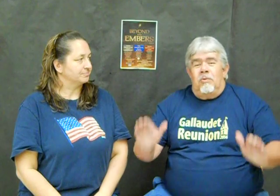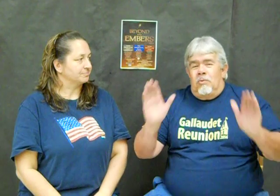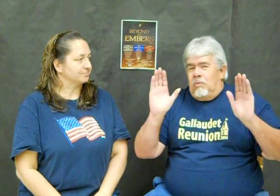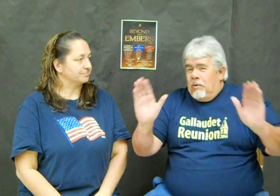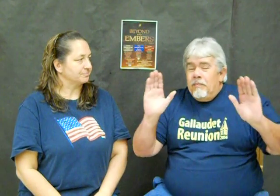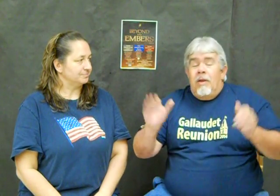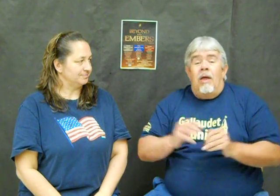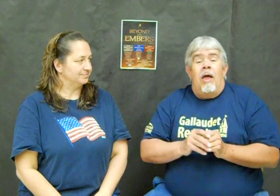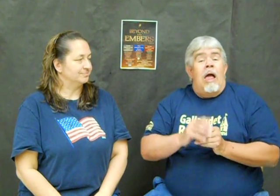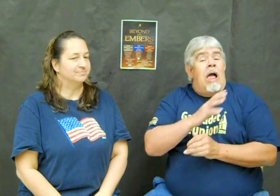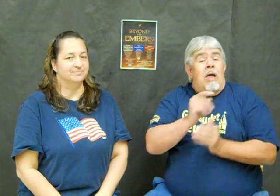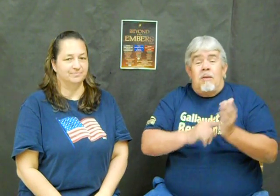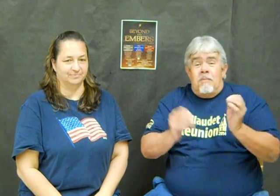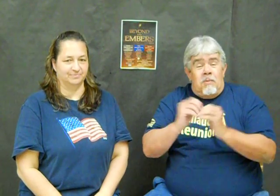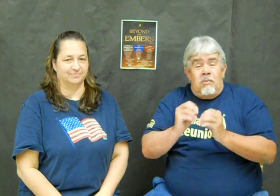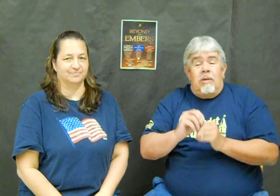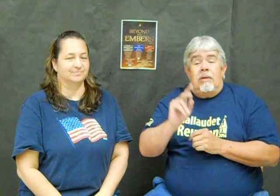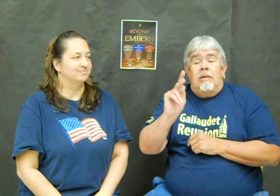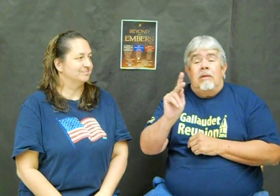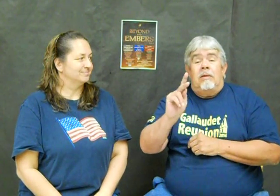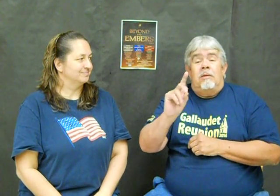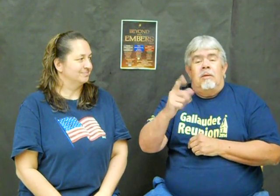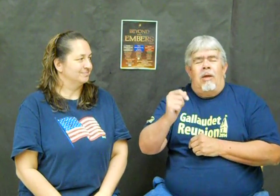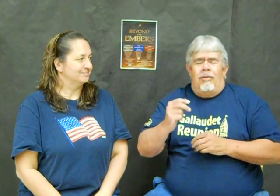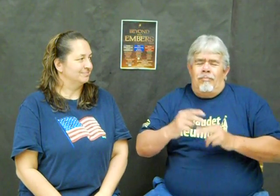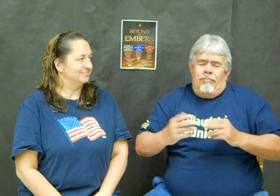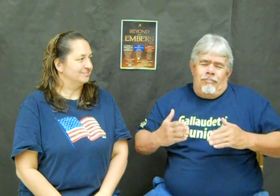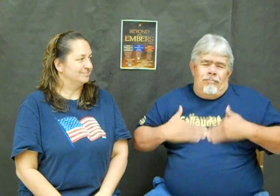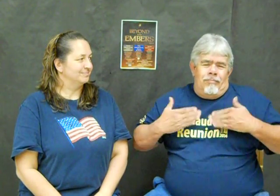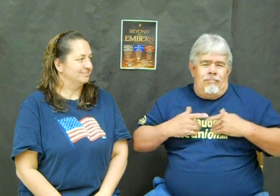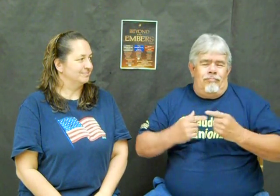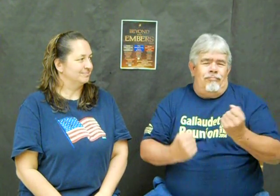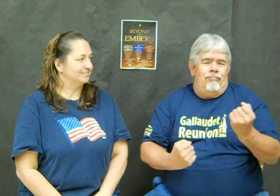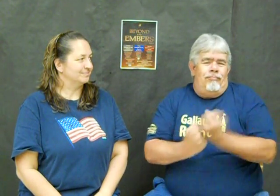Wonderful and what's more, KDGA is very happy to